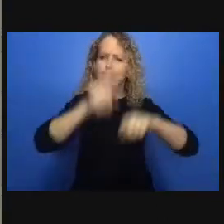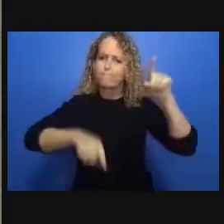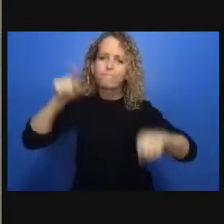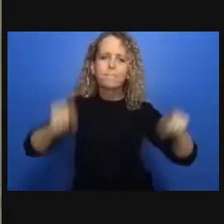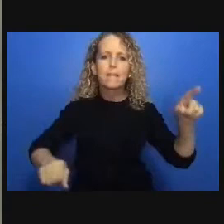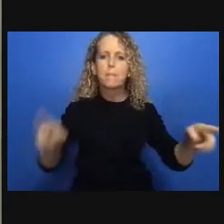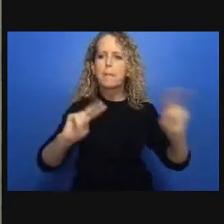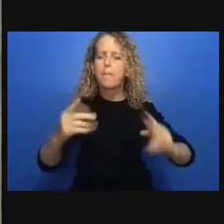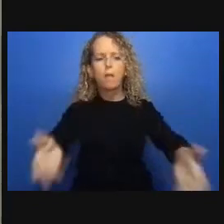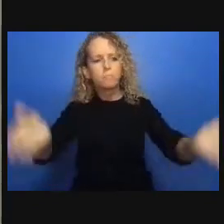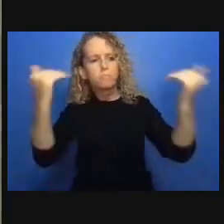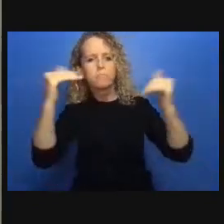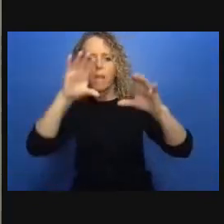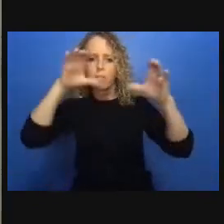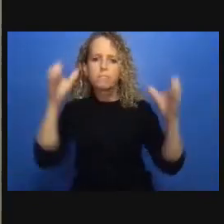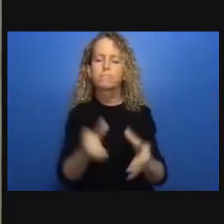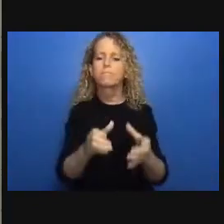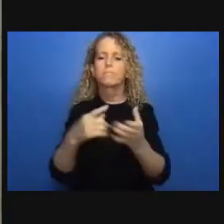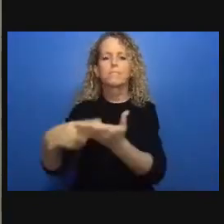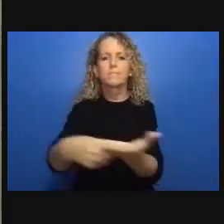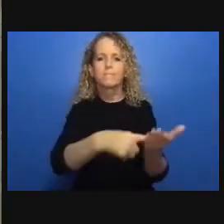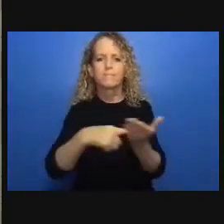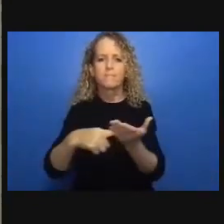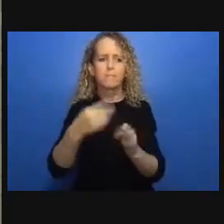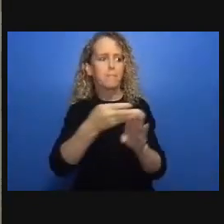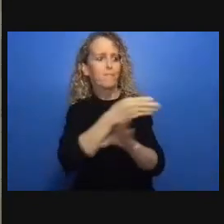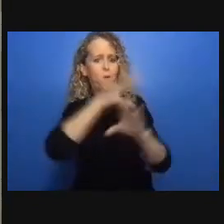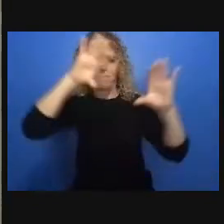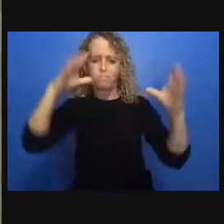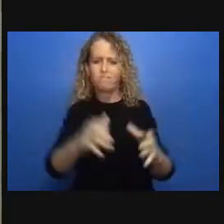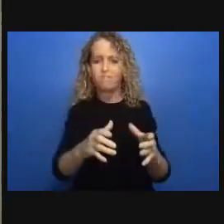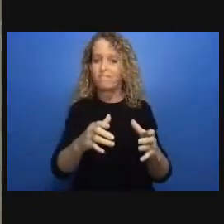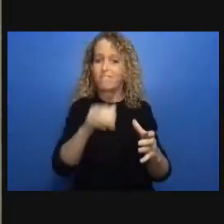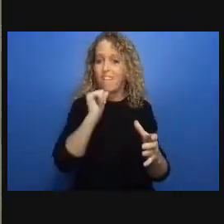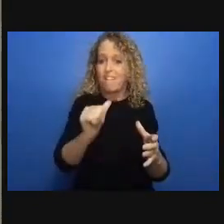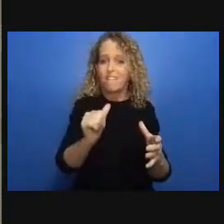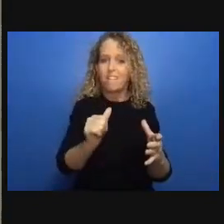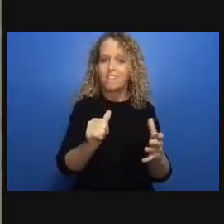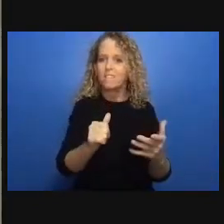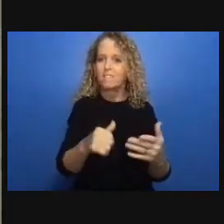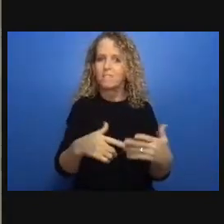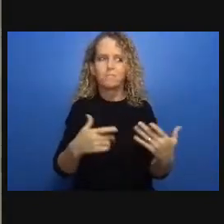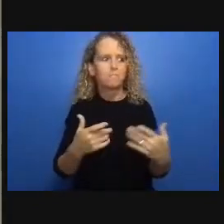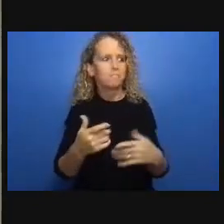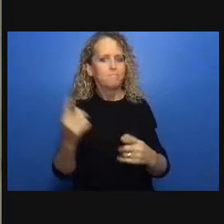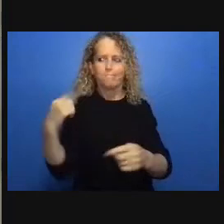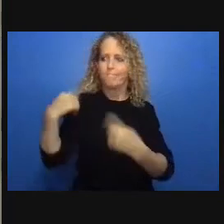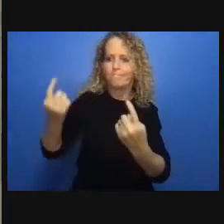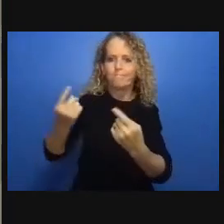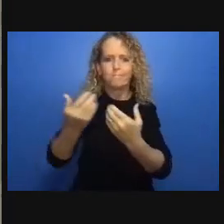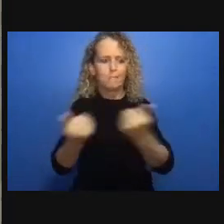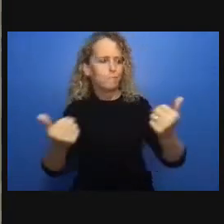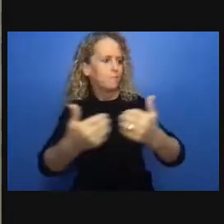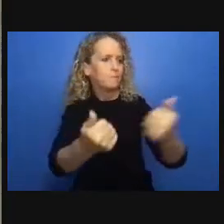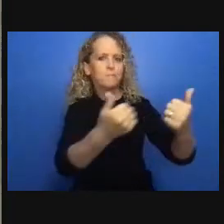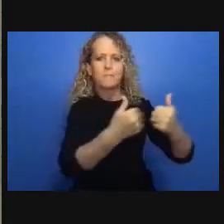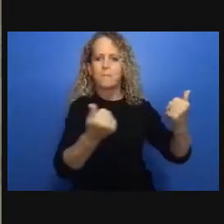barriers and the solutions to the problems and in these areas had a really disproportionate impact